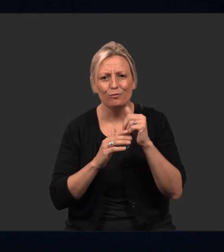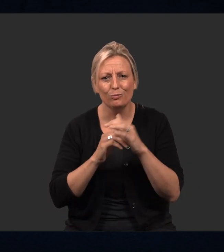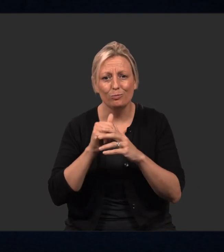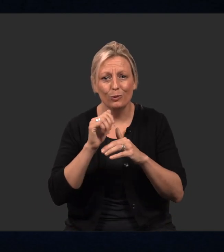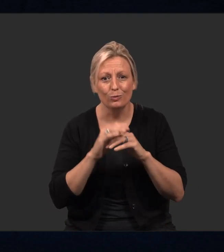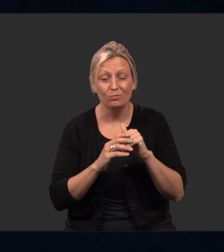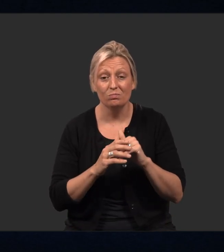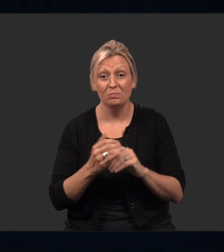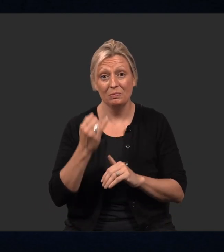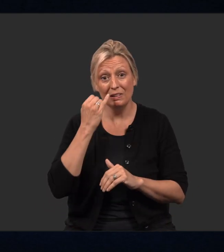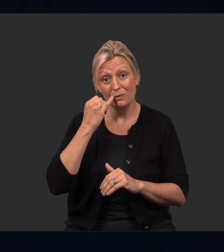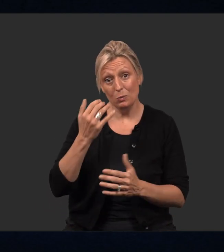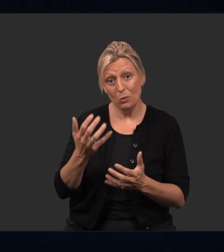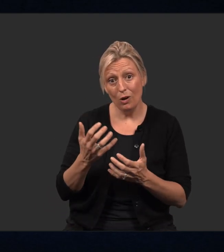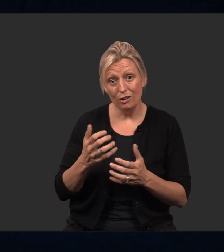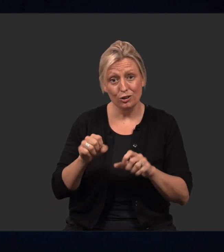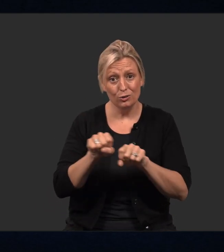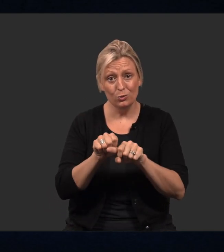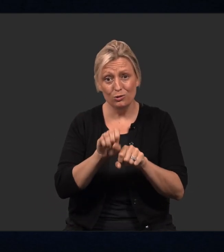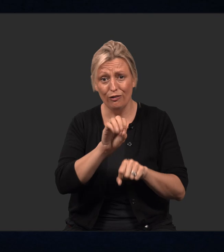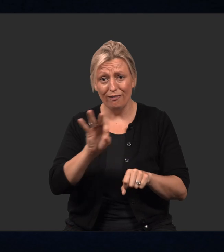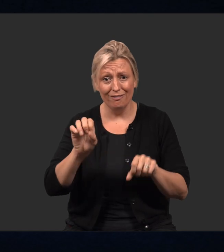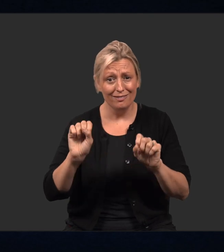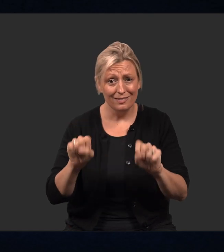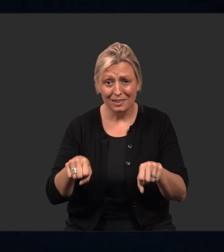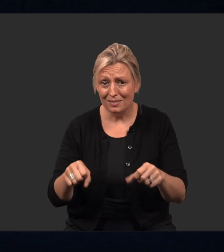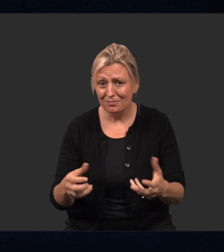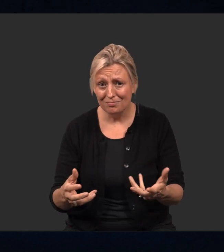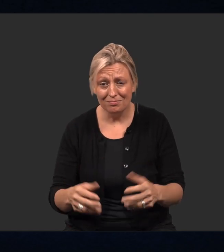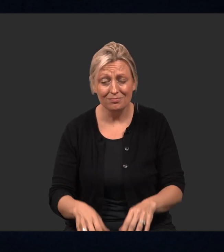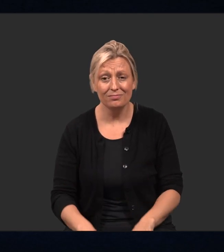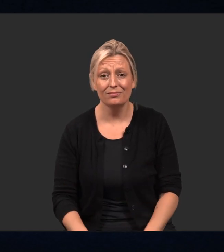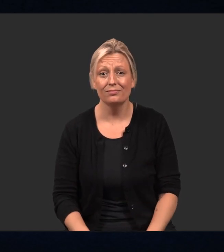I want you to feel comfortable, so if you’d like to take your shoes off, go ahead.